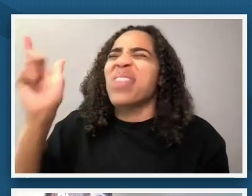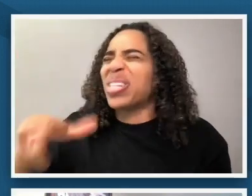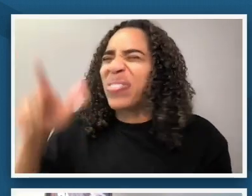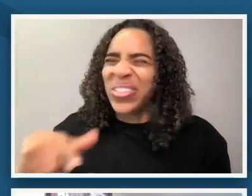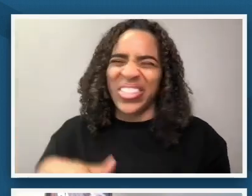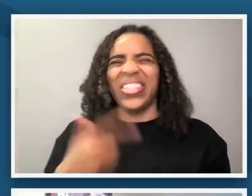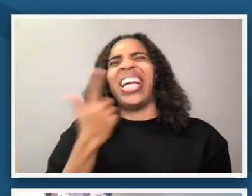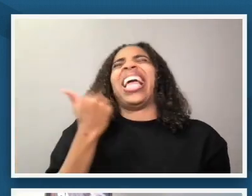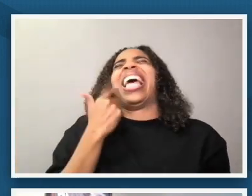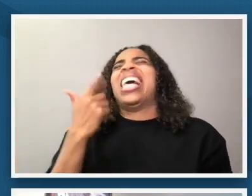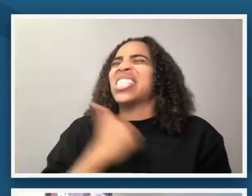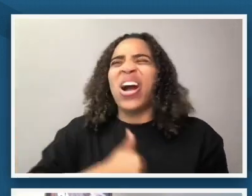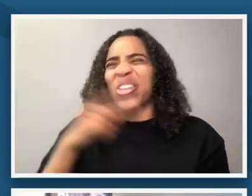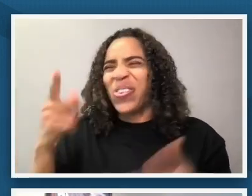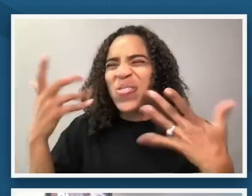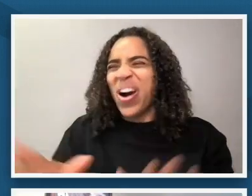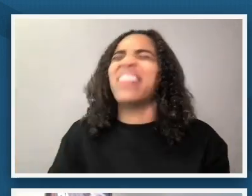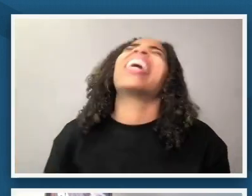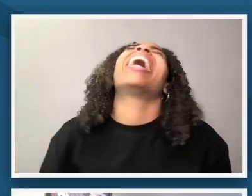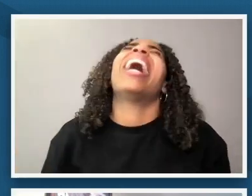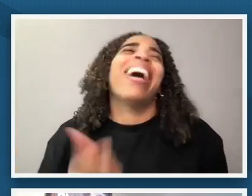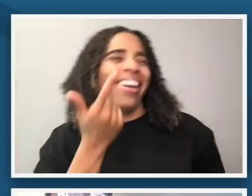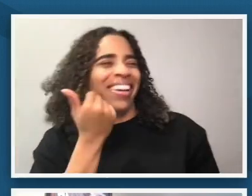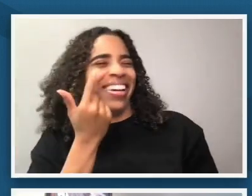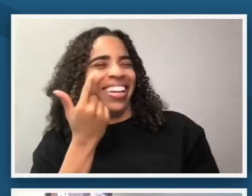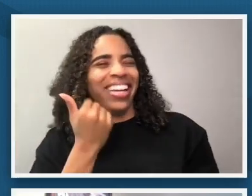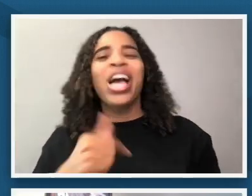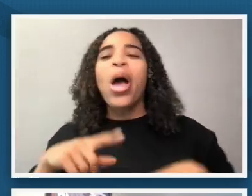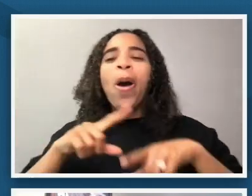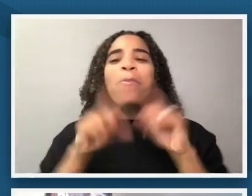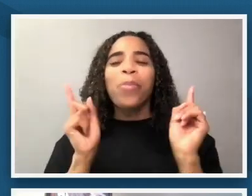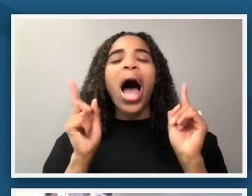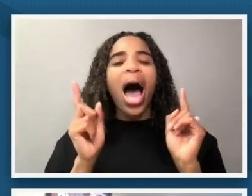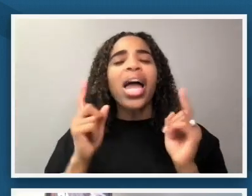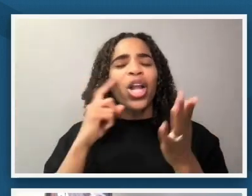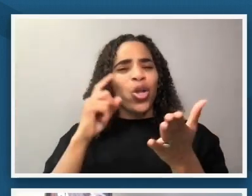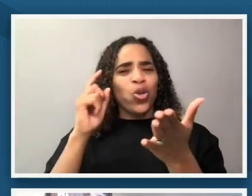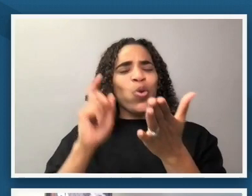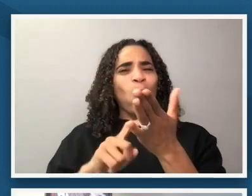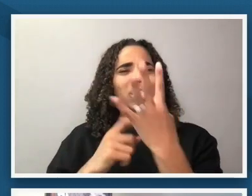get elizabeth